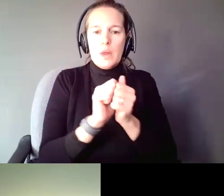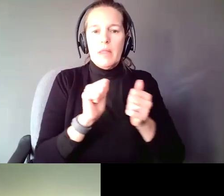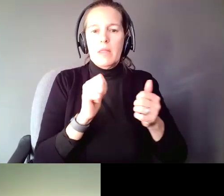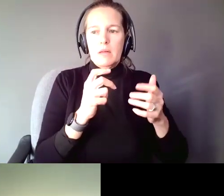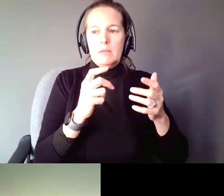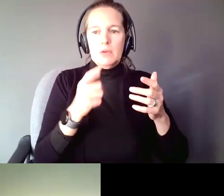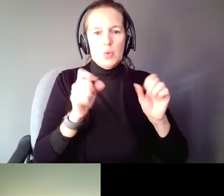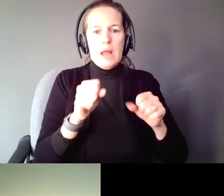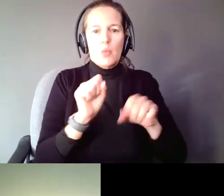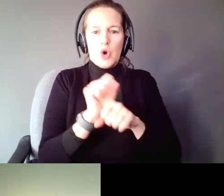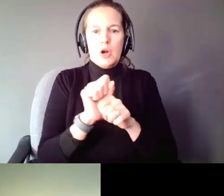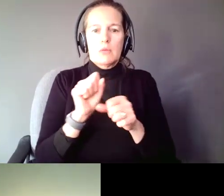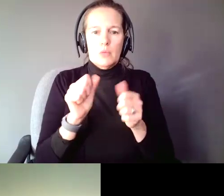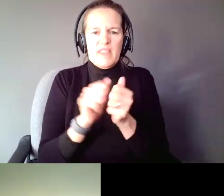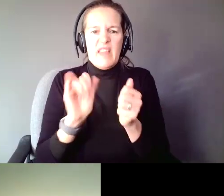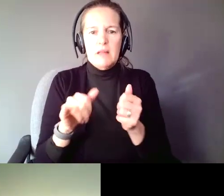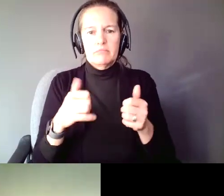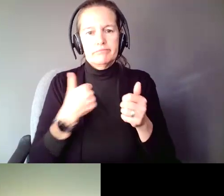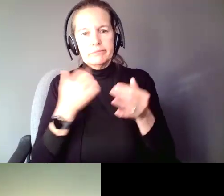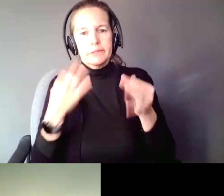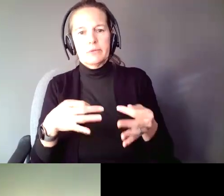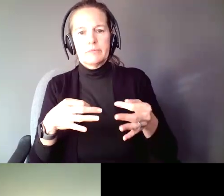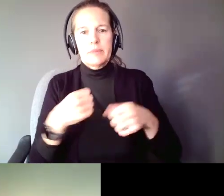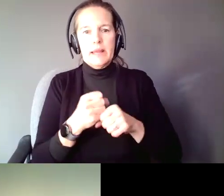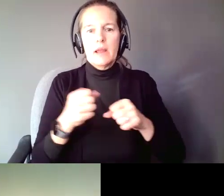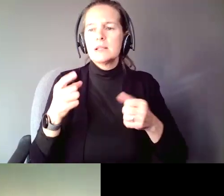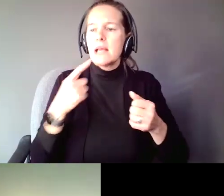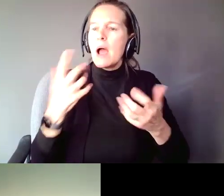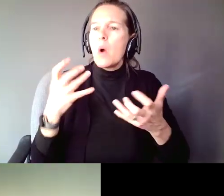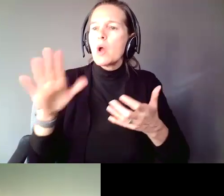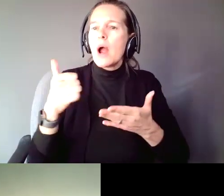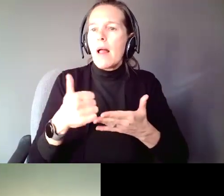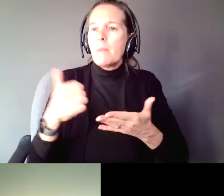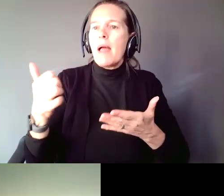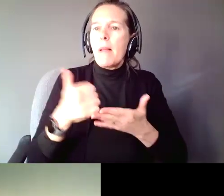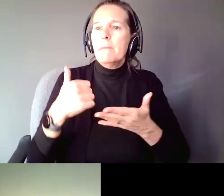saying I want your help. I want you to help me understand and do the things I need to do.